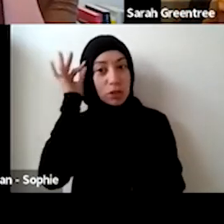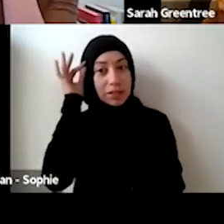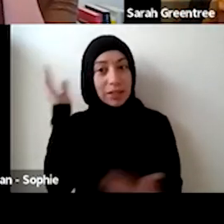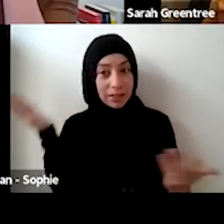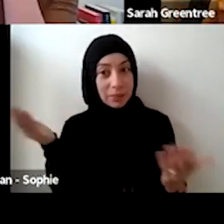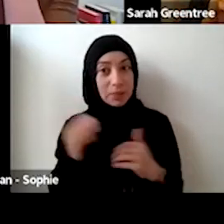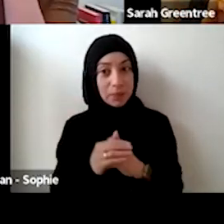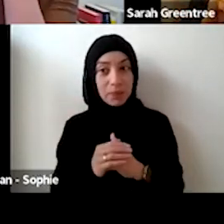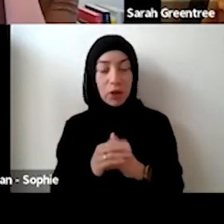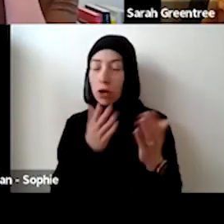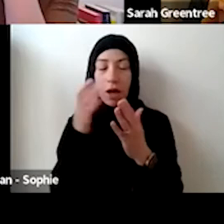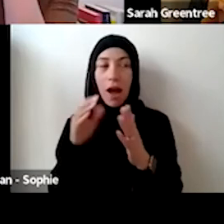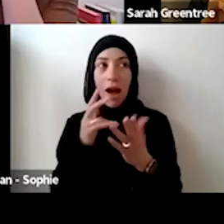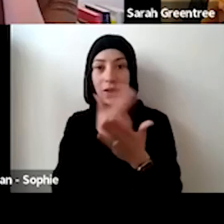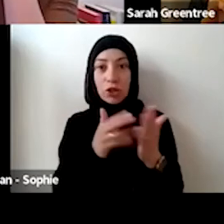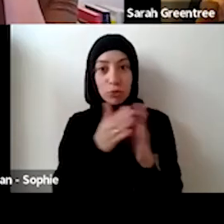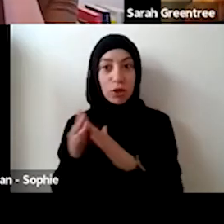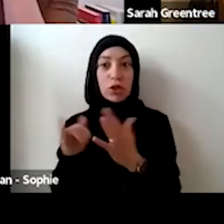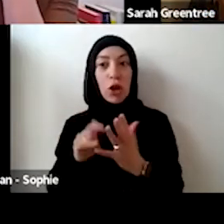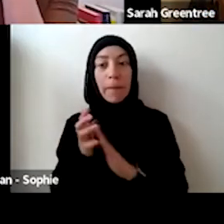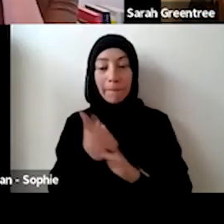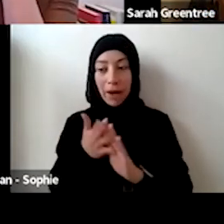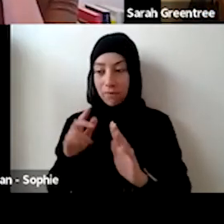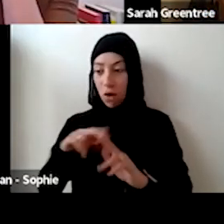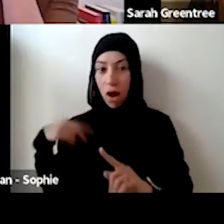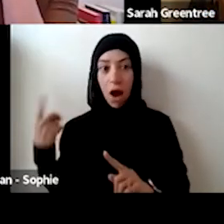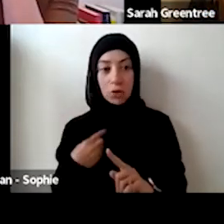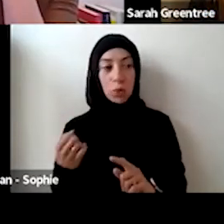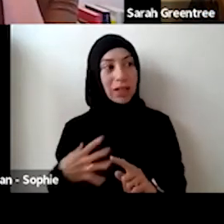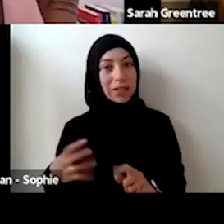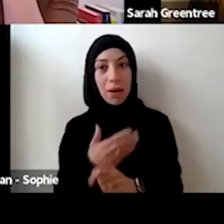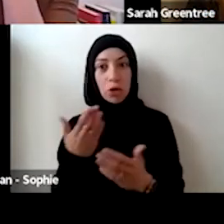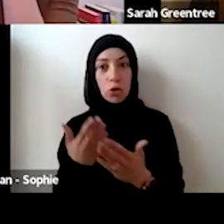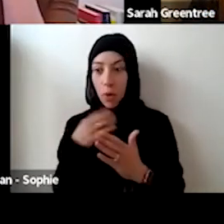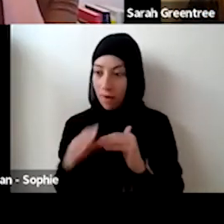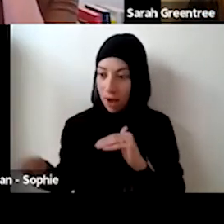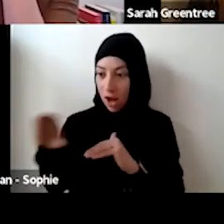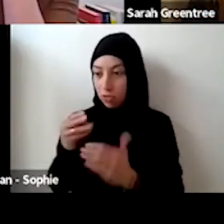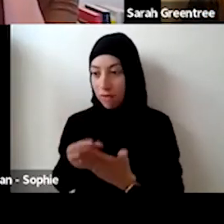know. there's a lot of fantastic creative organisations out there. In the arts community, constraints in our ability to support the activities of all of those organizations.